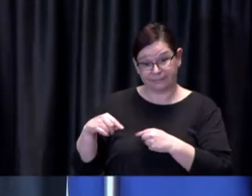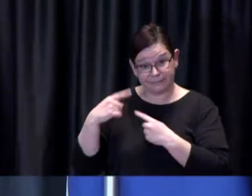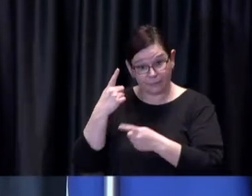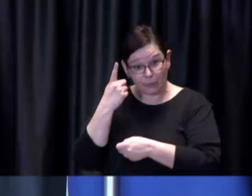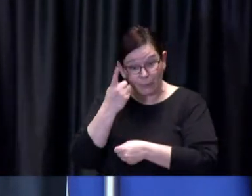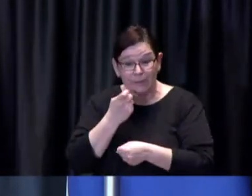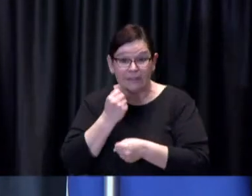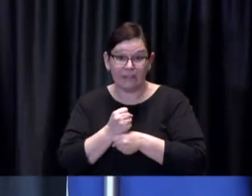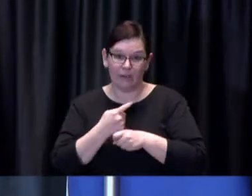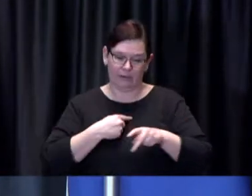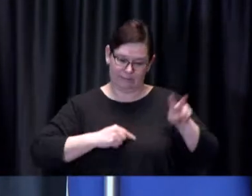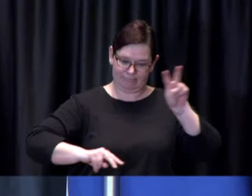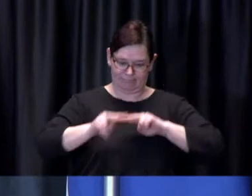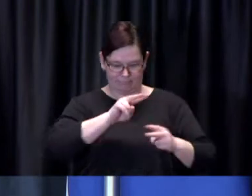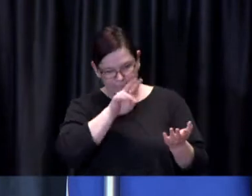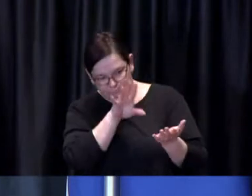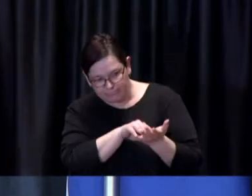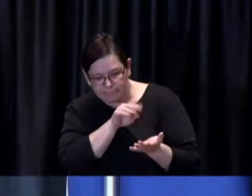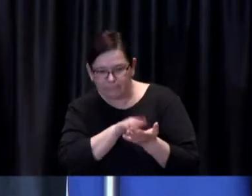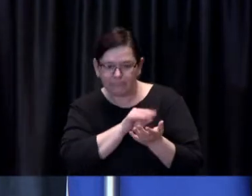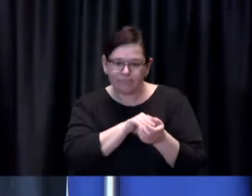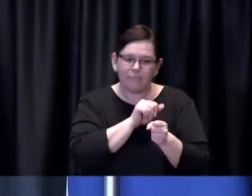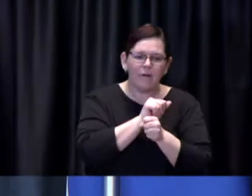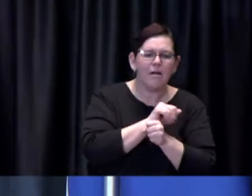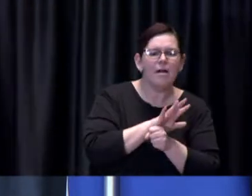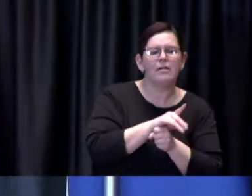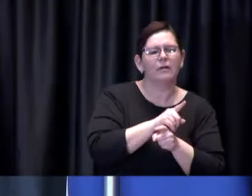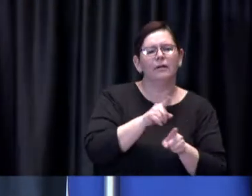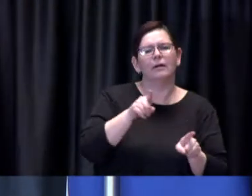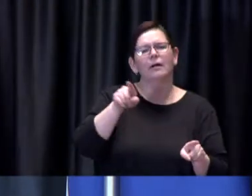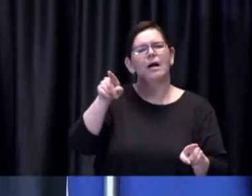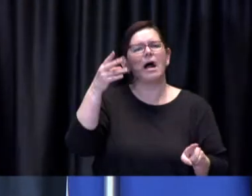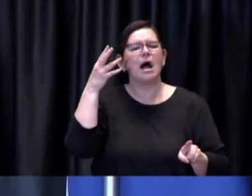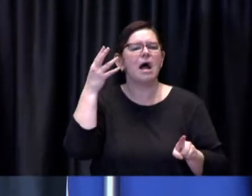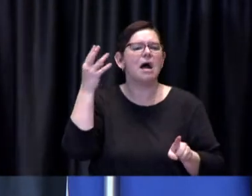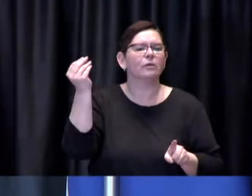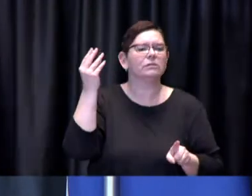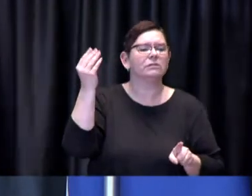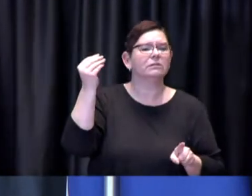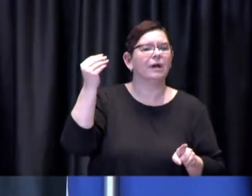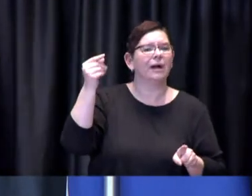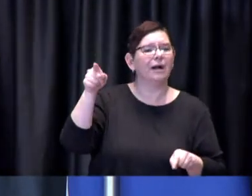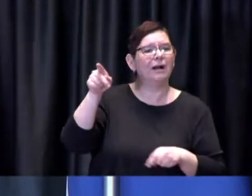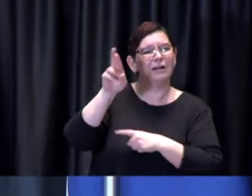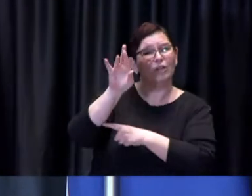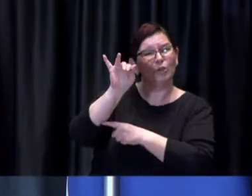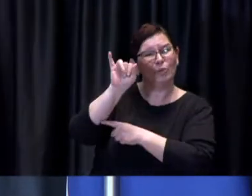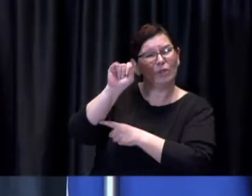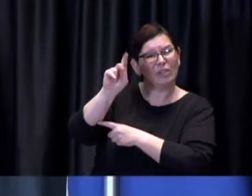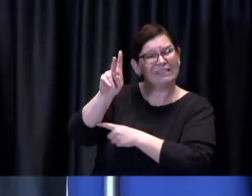that you know being outdoors while not zero risk is certainly much lower risk in terms of